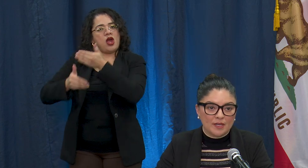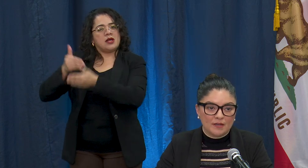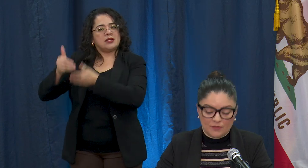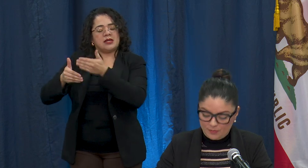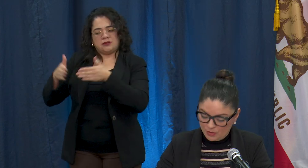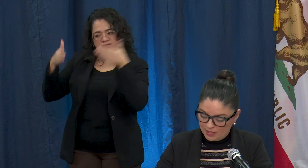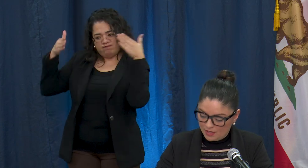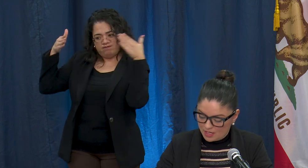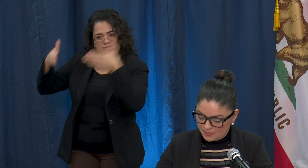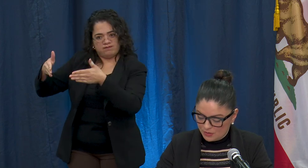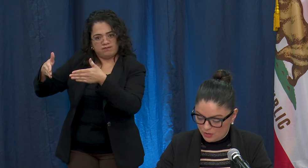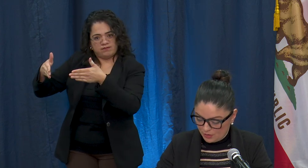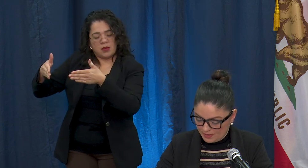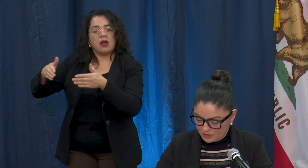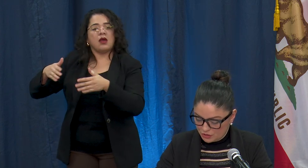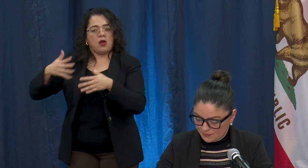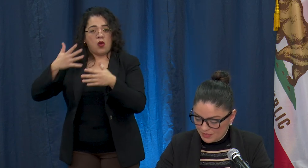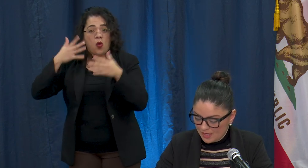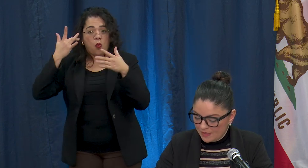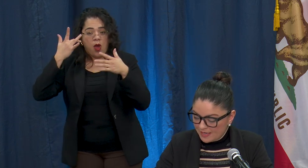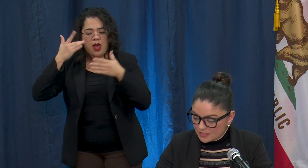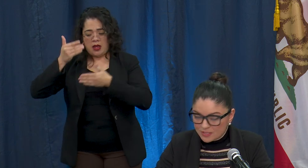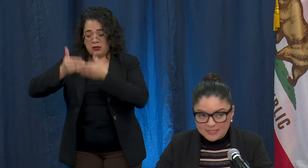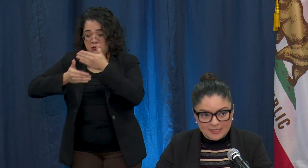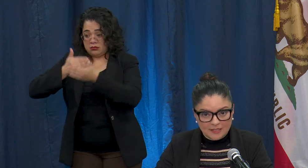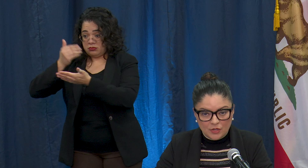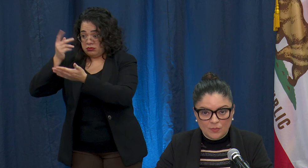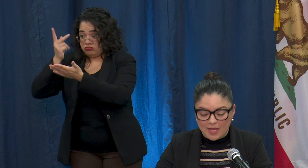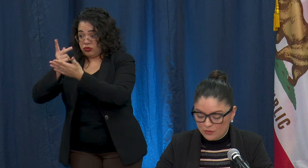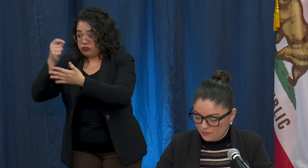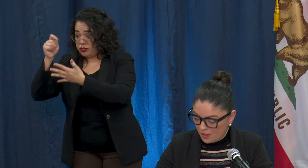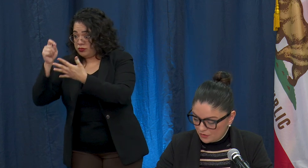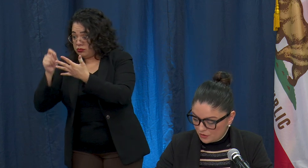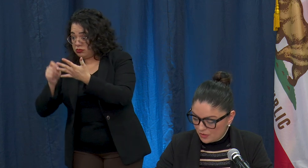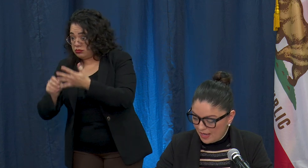of Community Hospital Long Beach. Thanks to the CEO Matthew Faulkner and